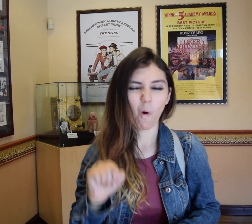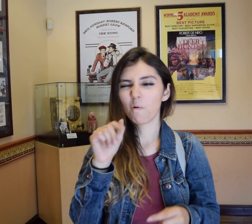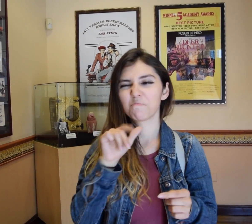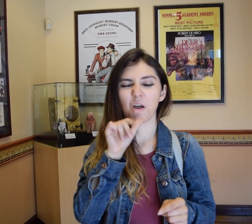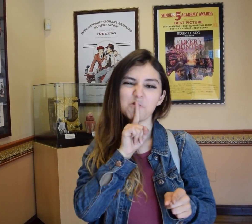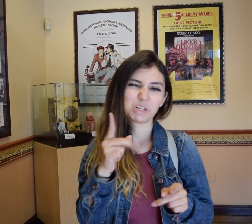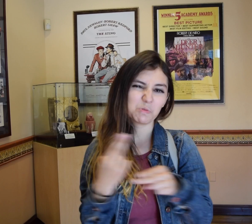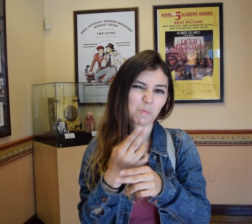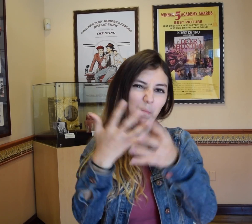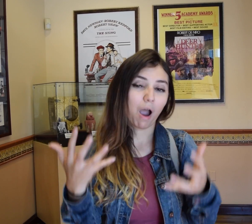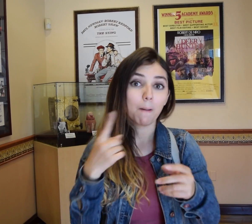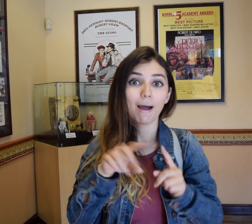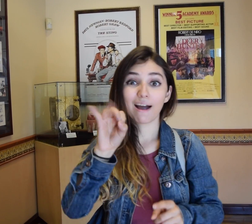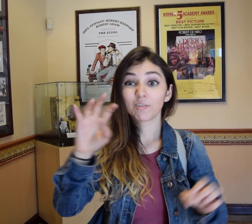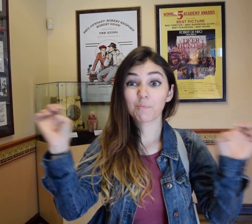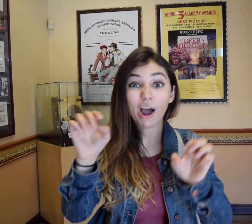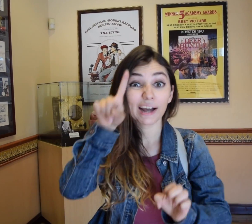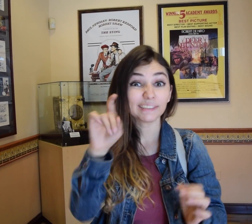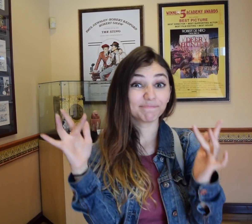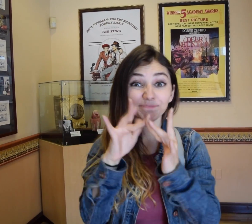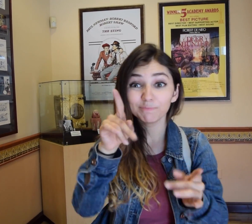It's not really used much but for an emergency, if you need to contact anyone.